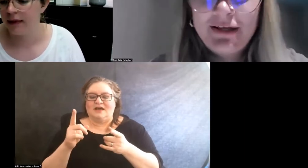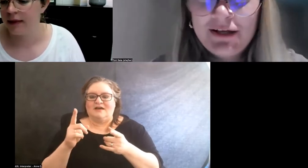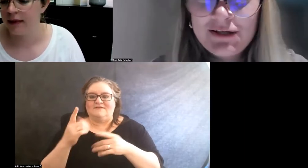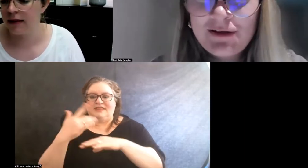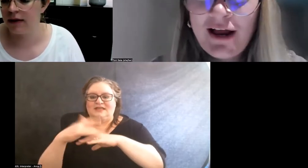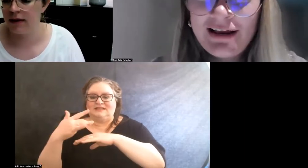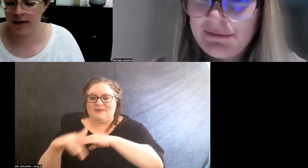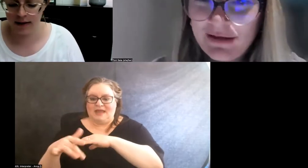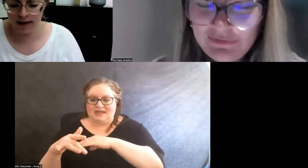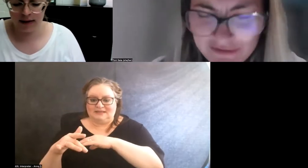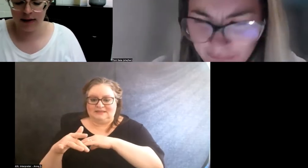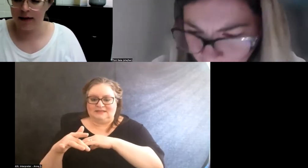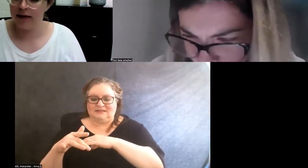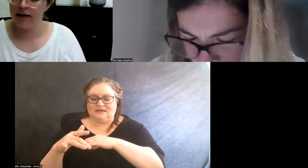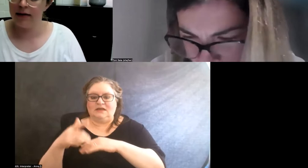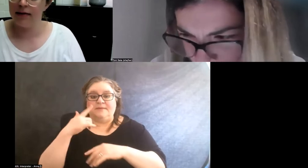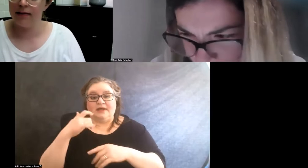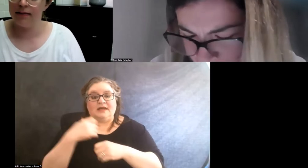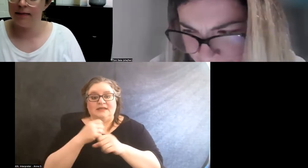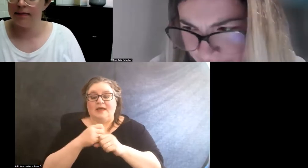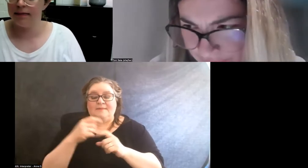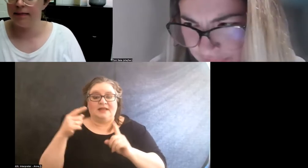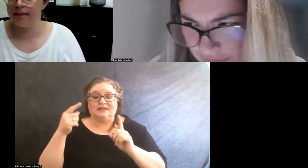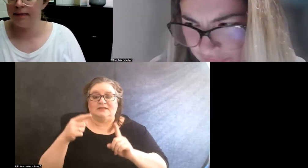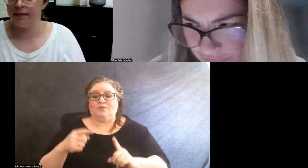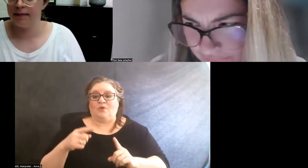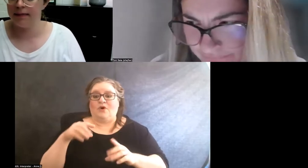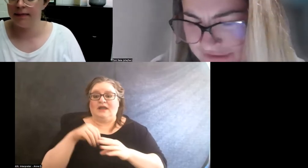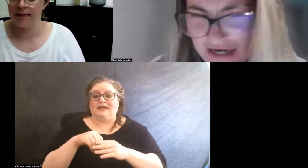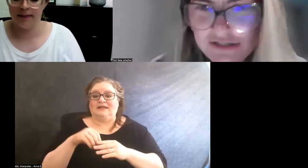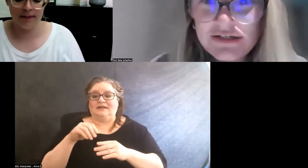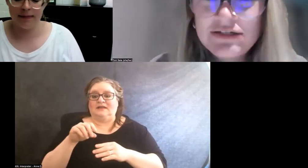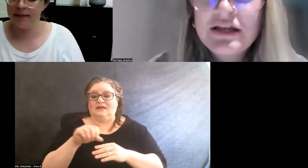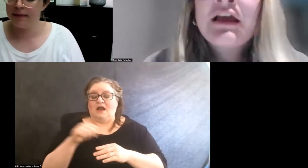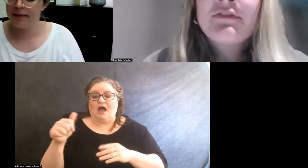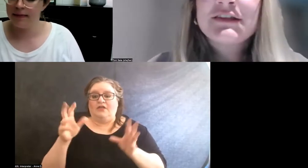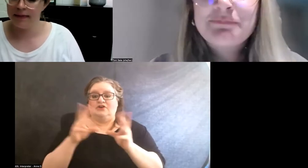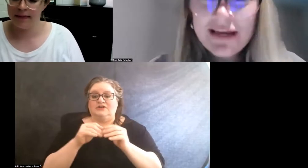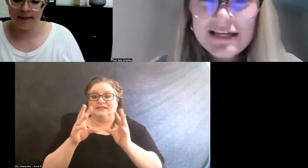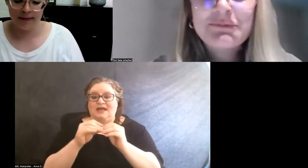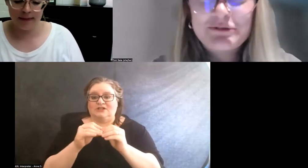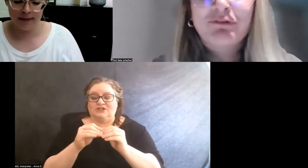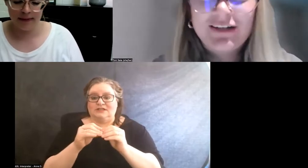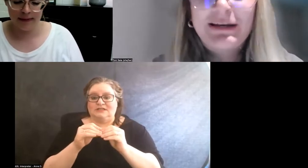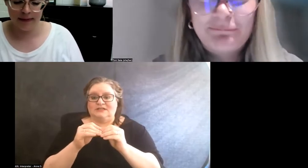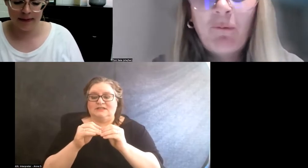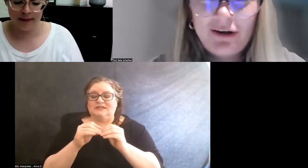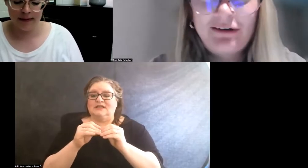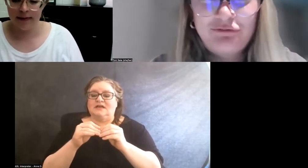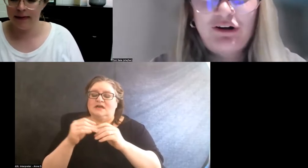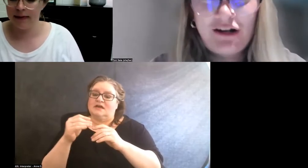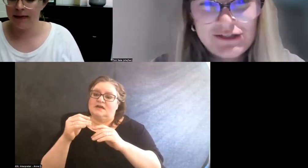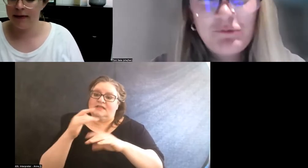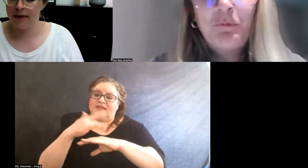Because I made this point in other sessions, the space was really important for us.